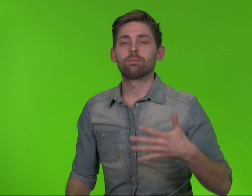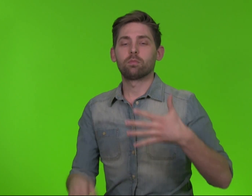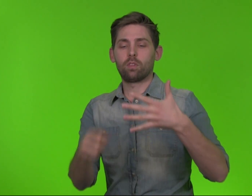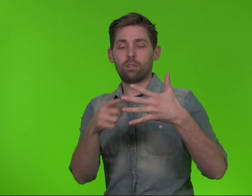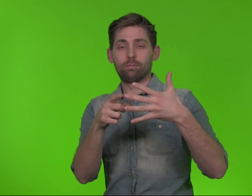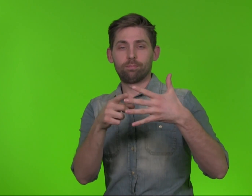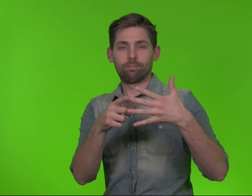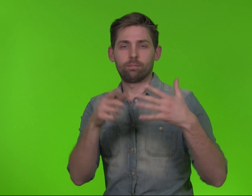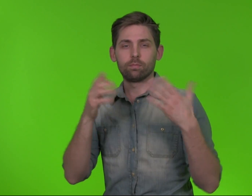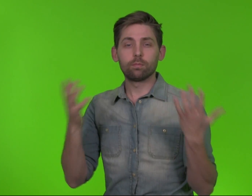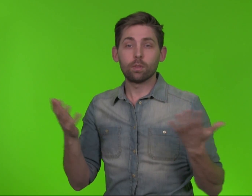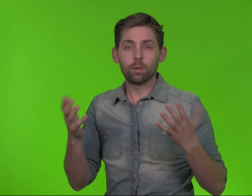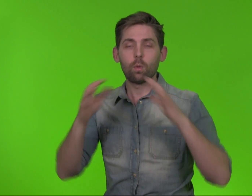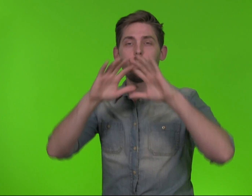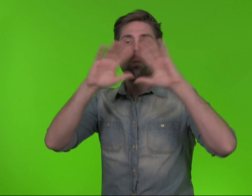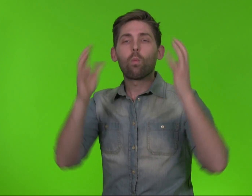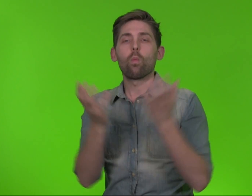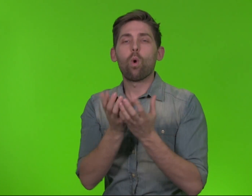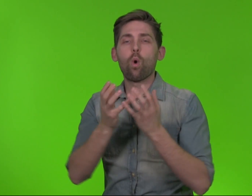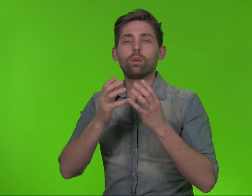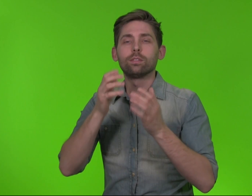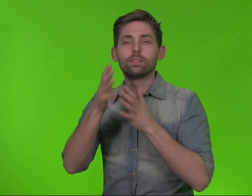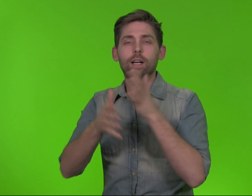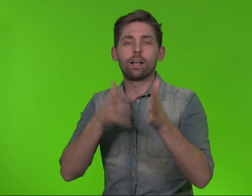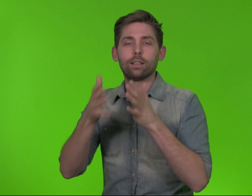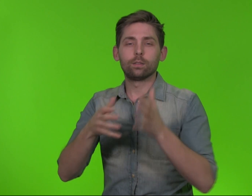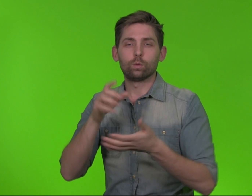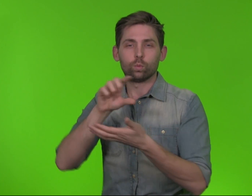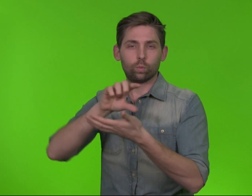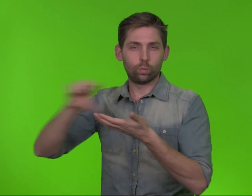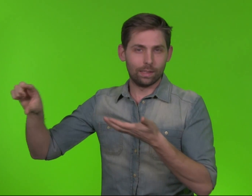3) Writer for "WorldSign Week" (WSW), and